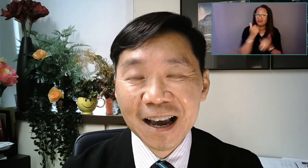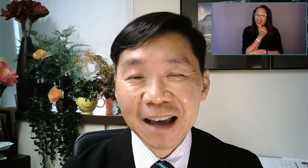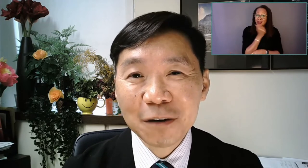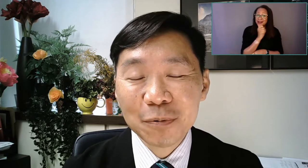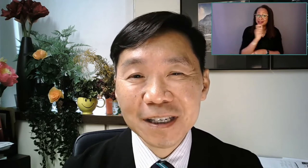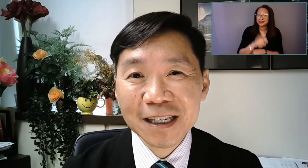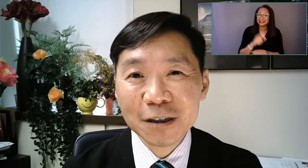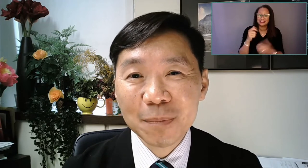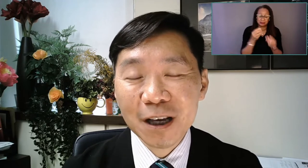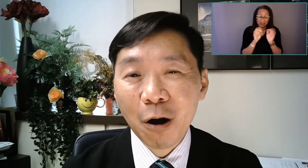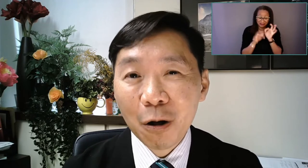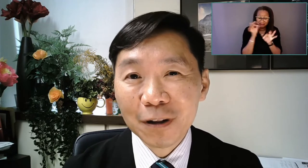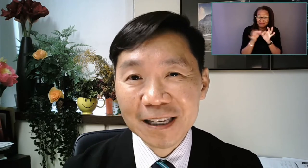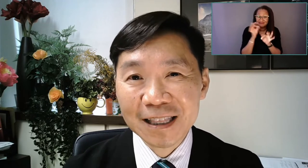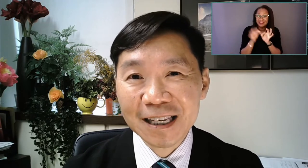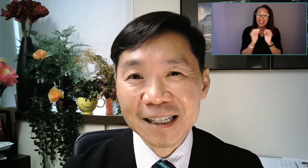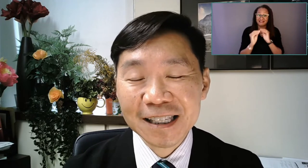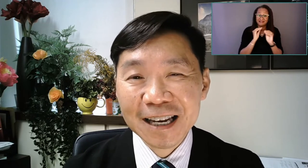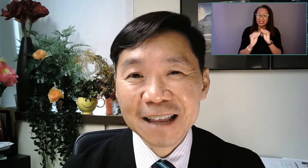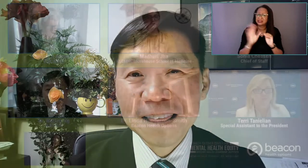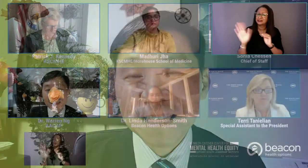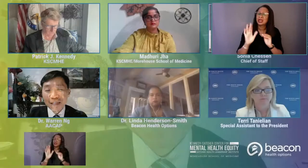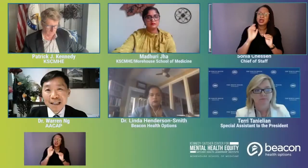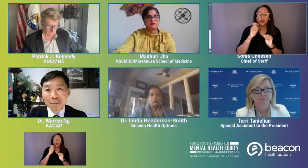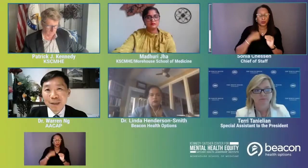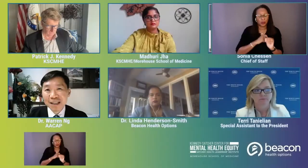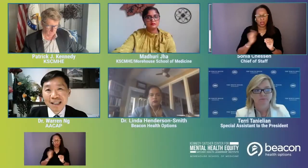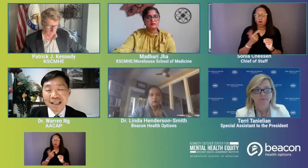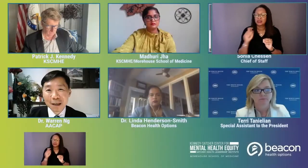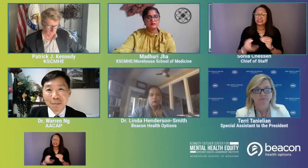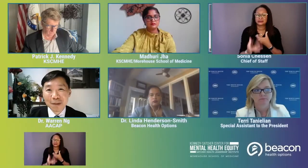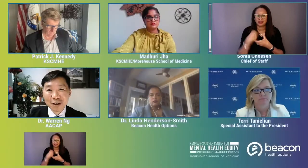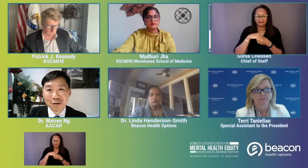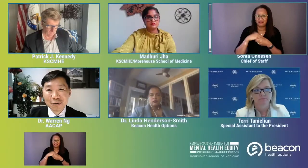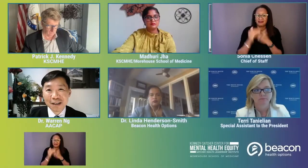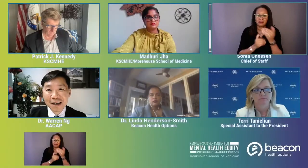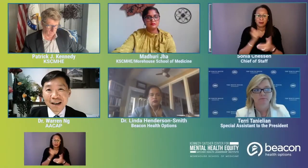I think we need to be all in this, and I think that that speaks to the stigma issues.